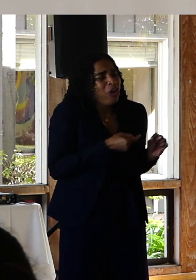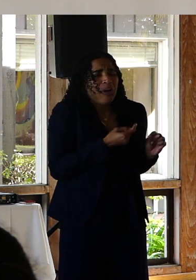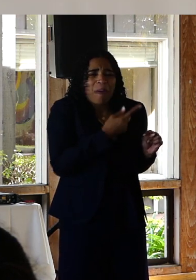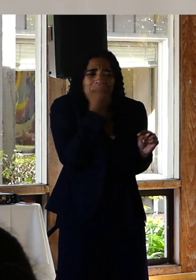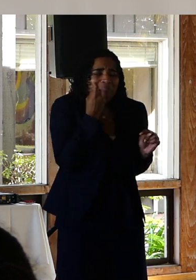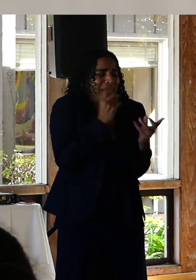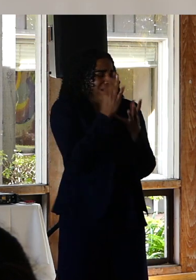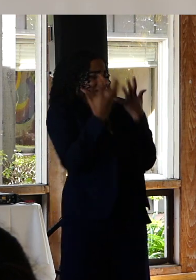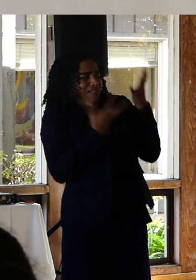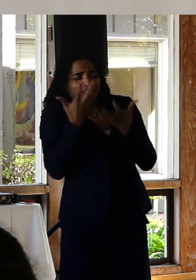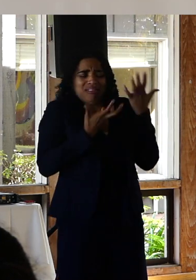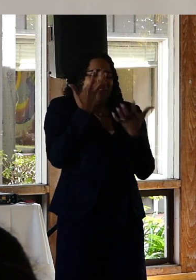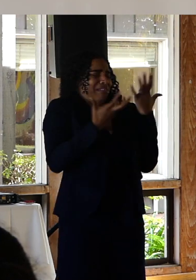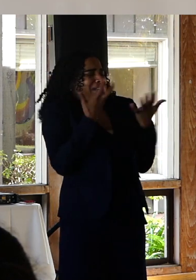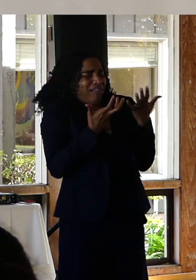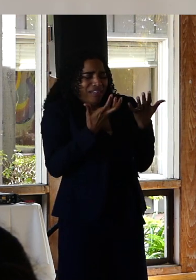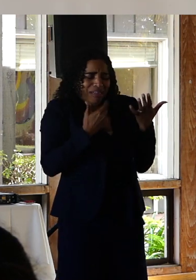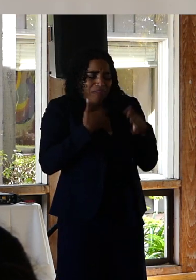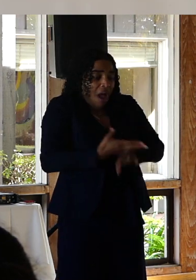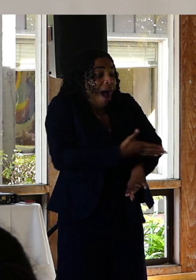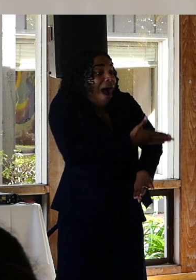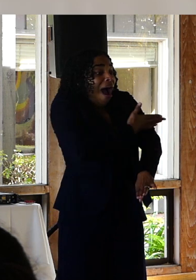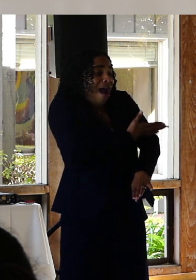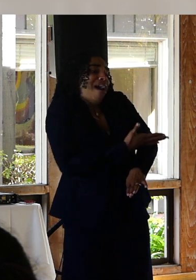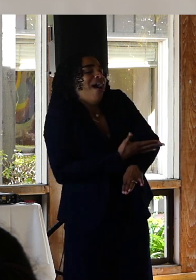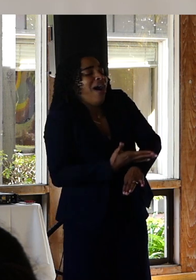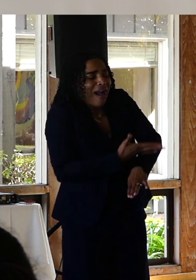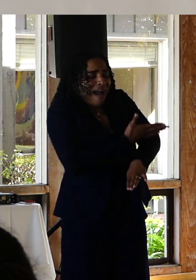my misery because I couldn't figure out how to get better or let him go.